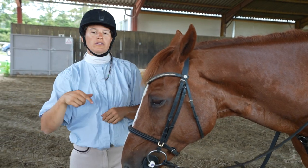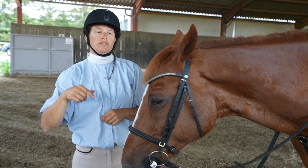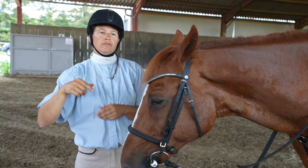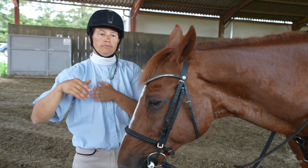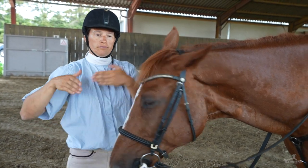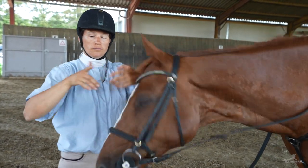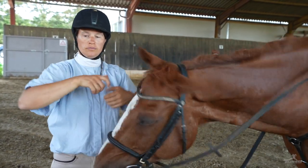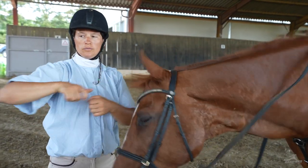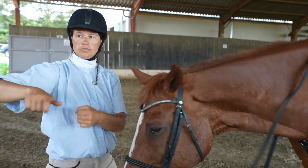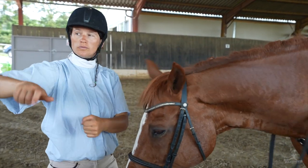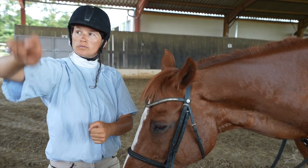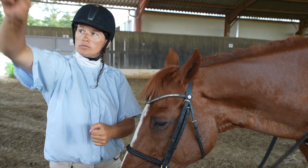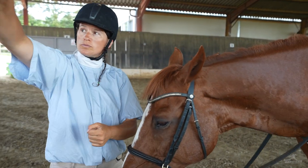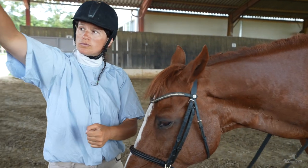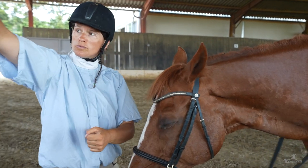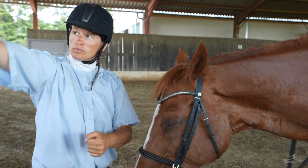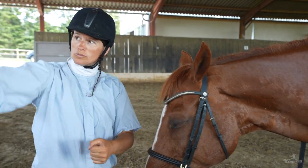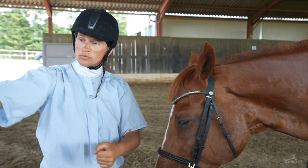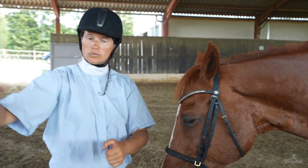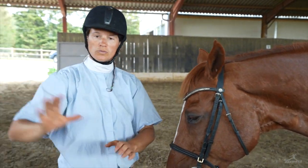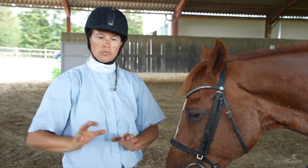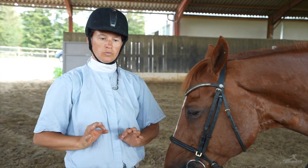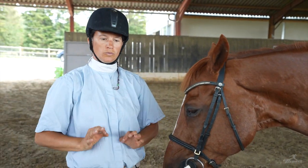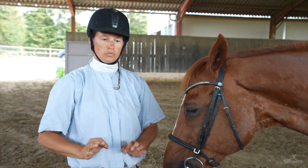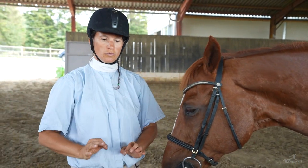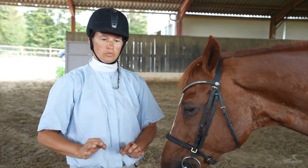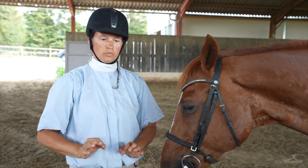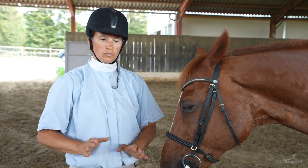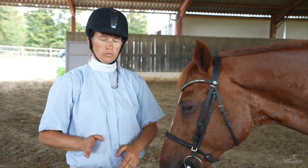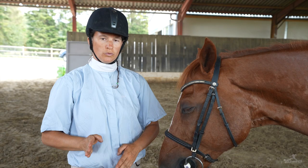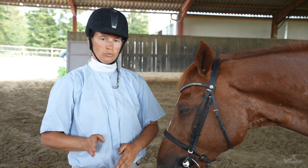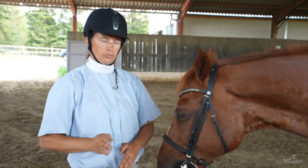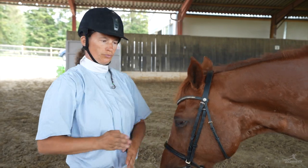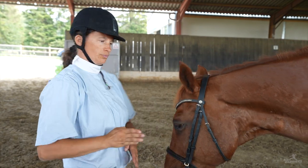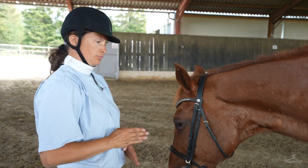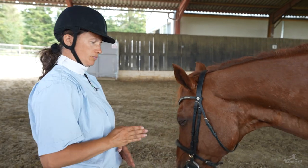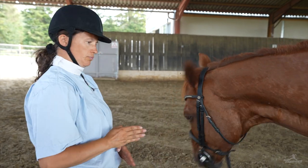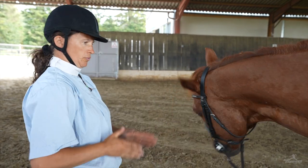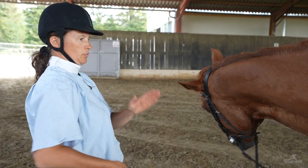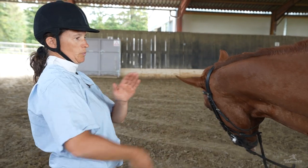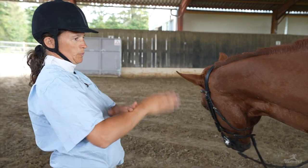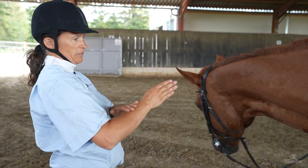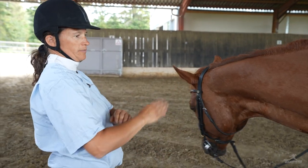The entire execution must be smooth.